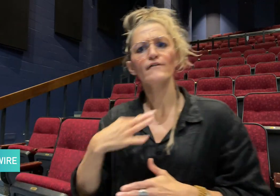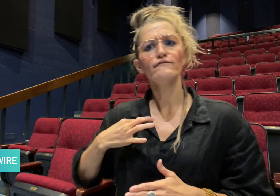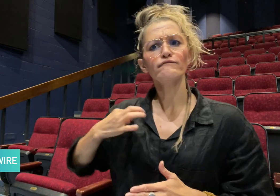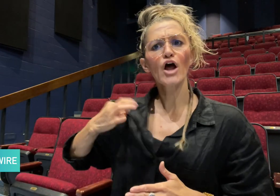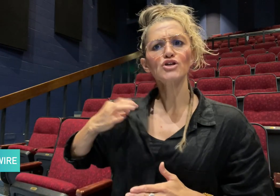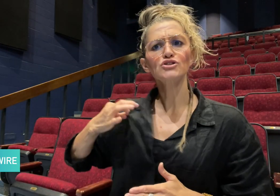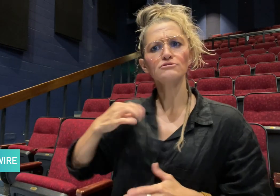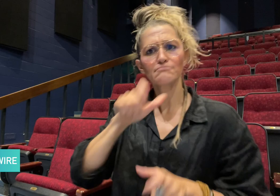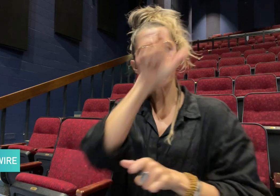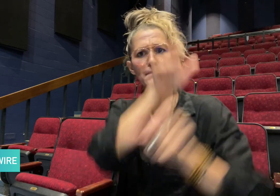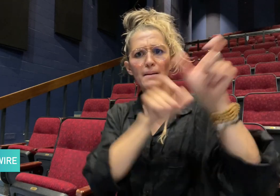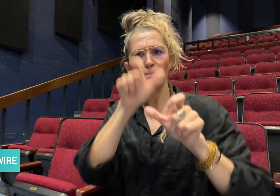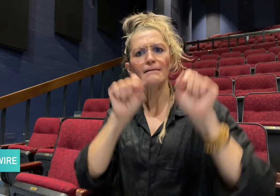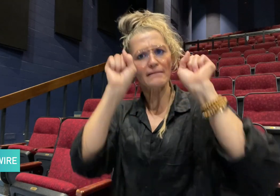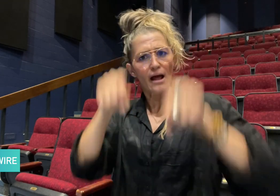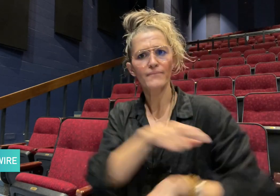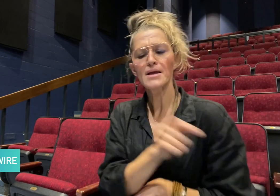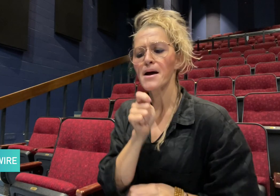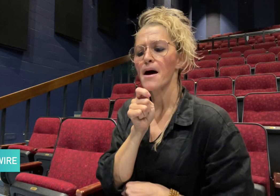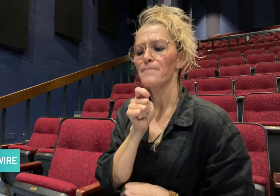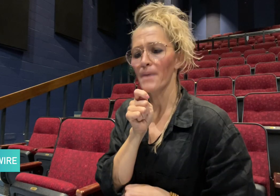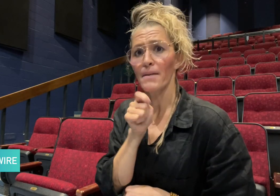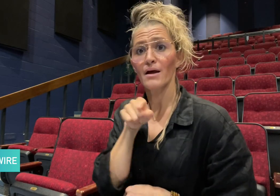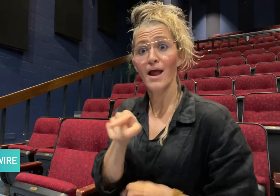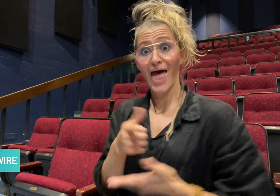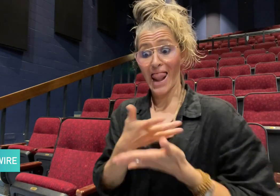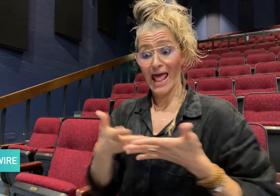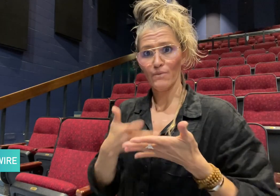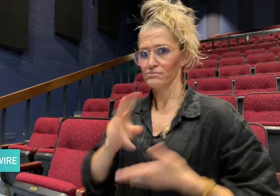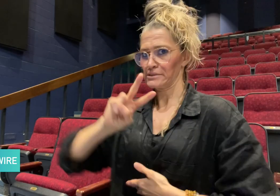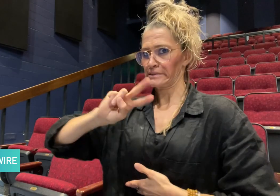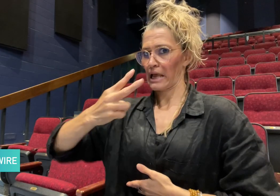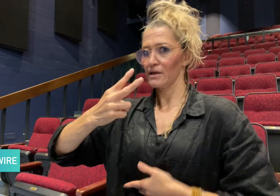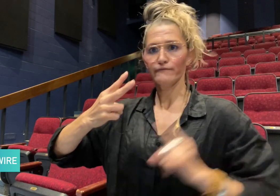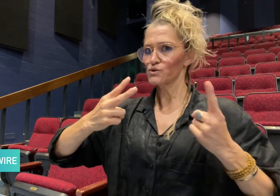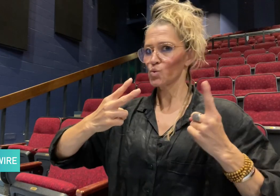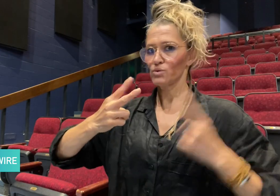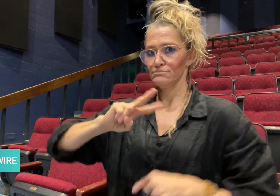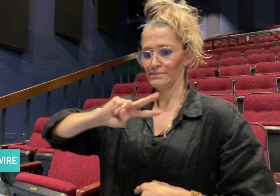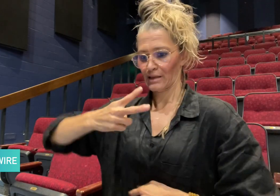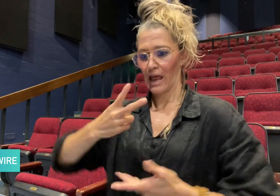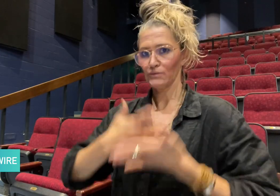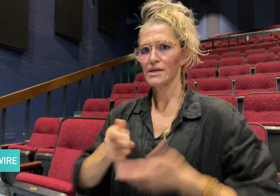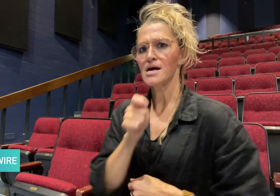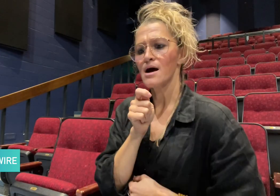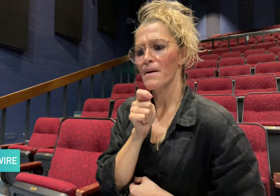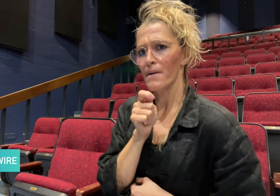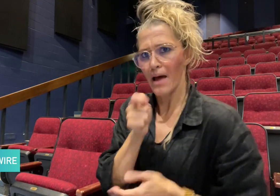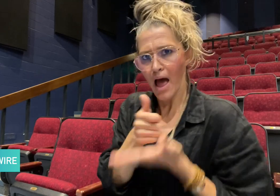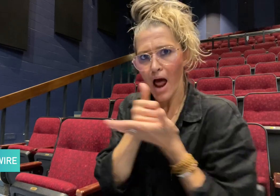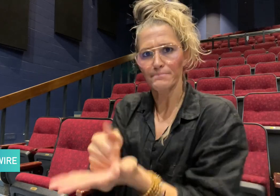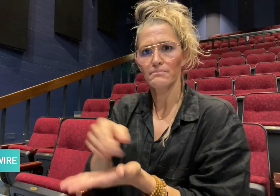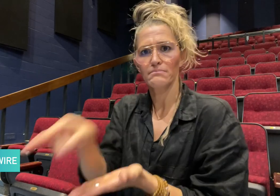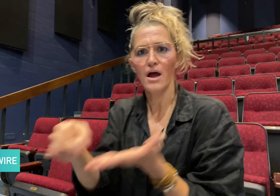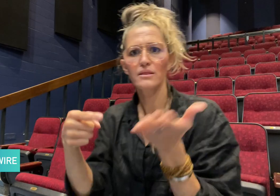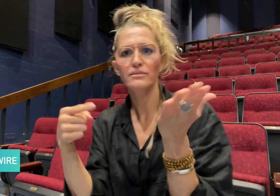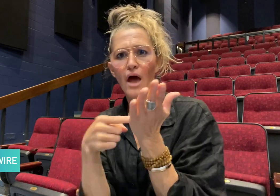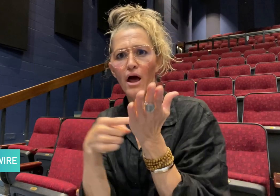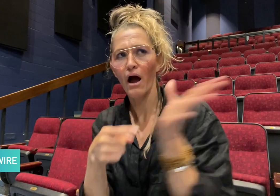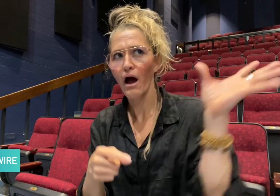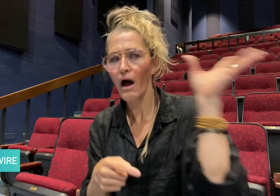volunteers to speak in second languages to help teach